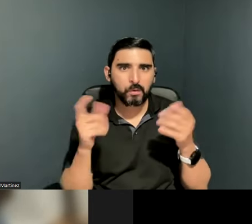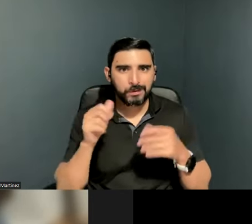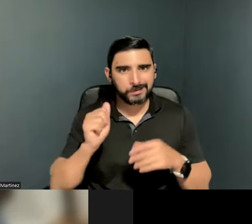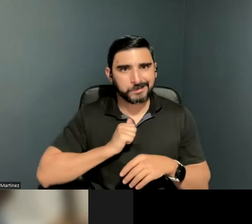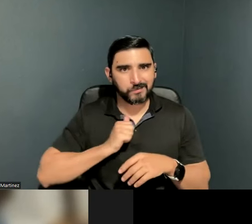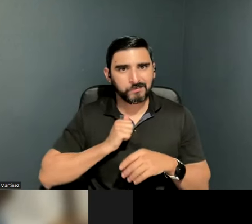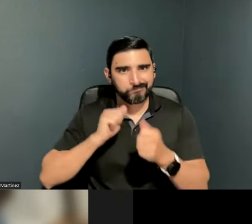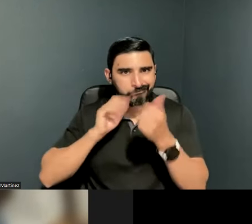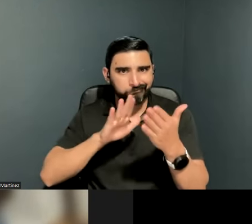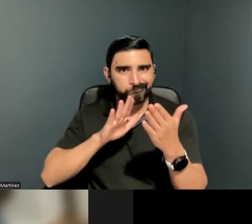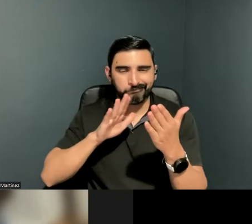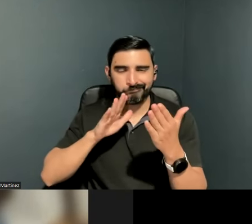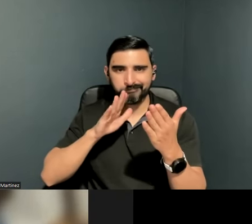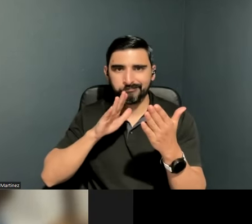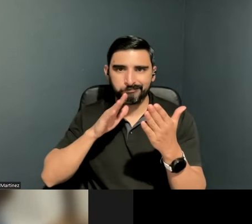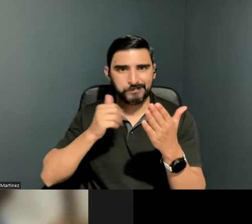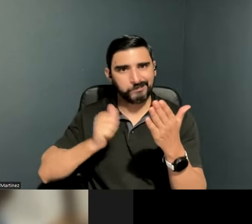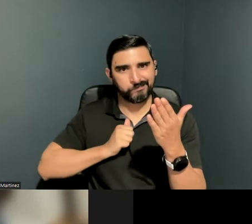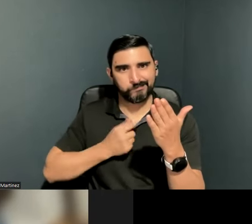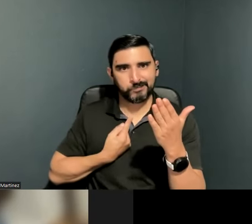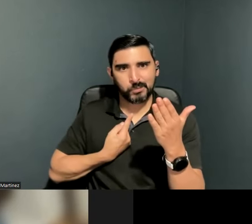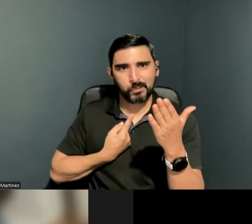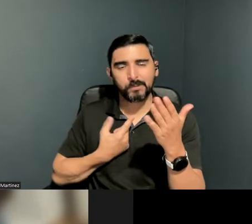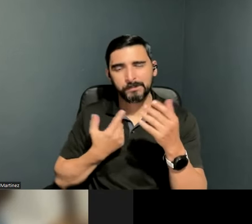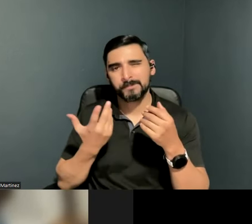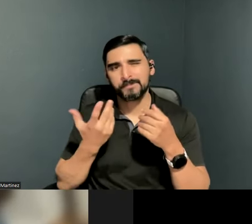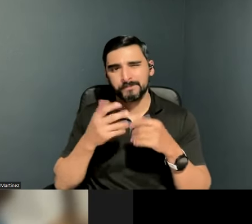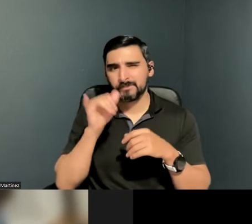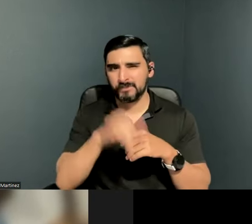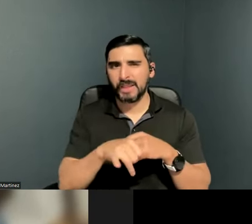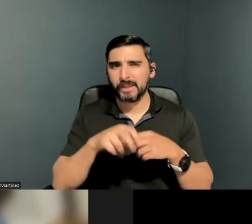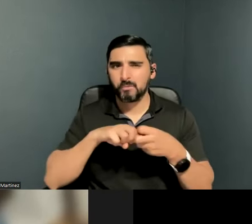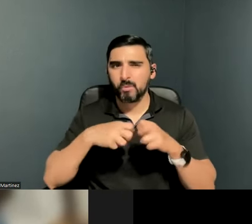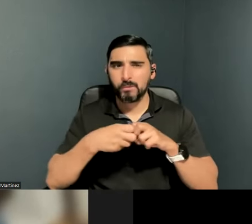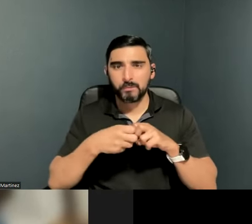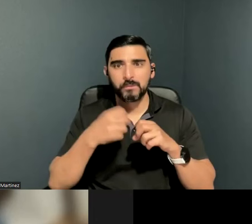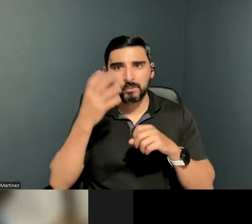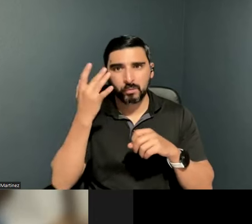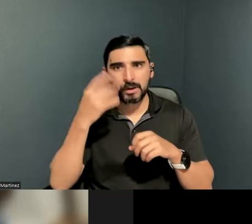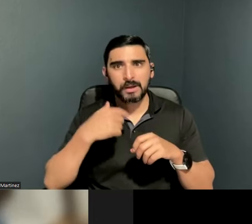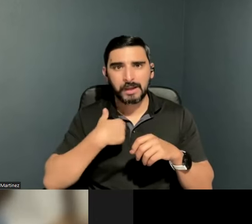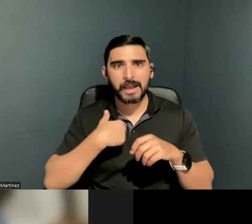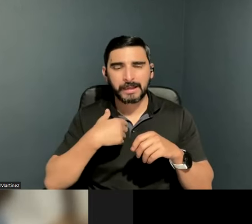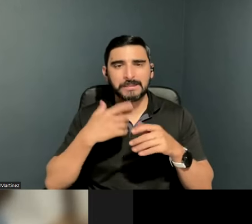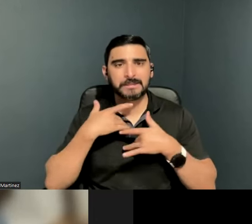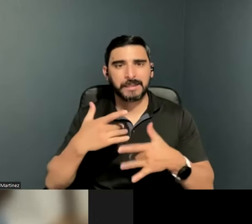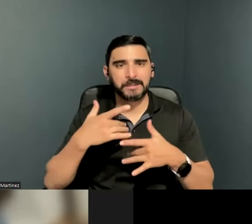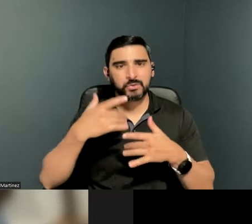solo. And that has been a huge problem because I do tend to fall through a lot of the cracks.